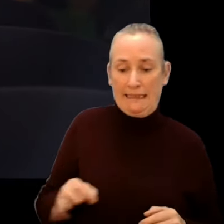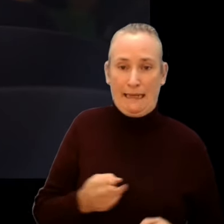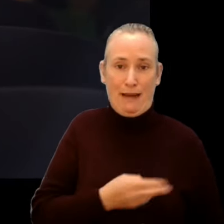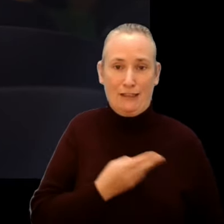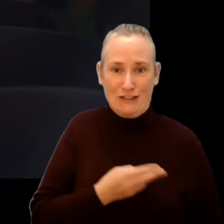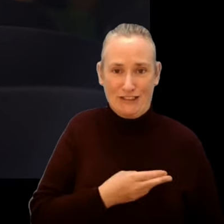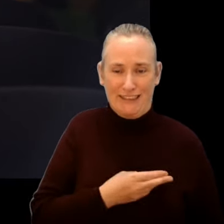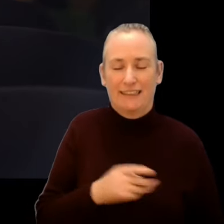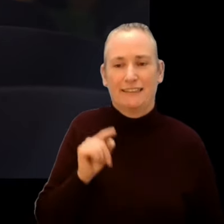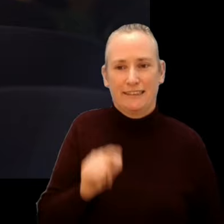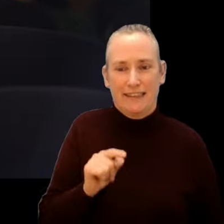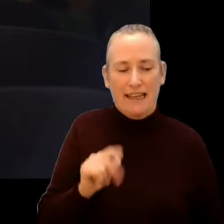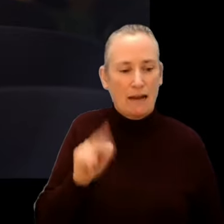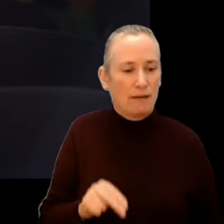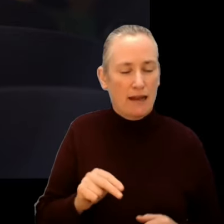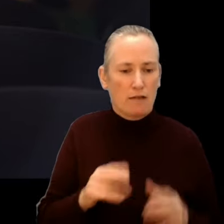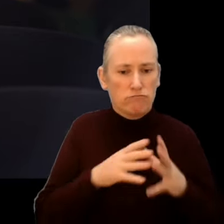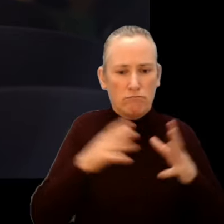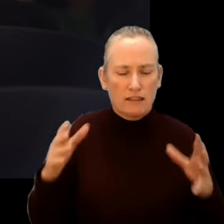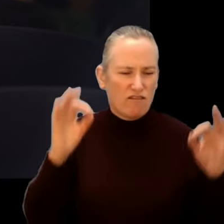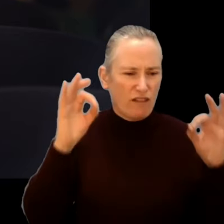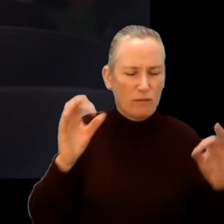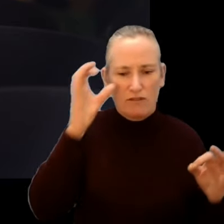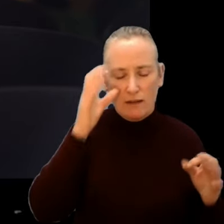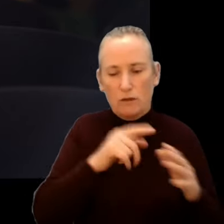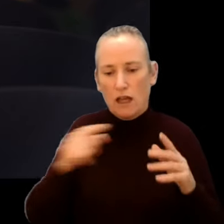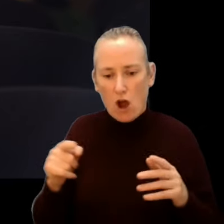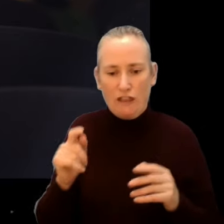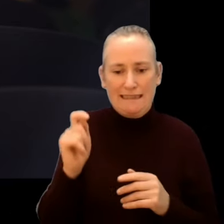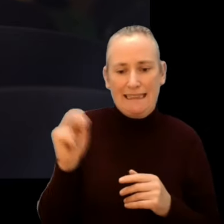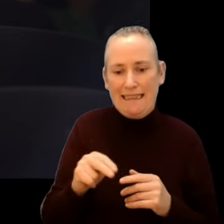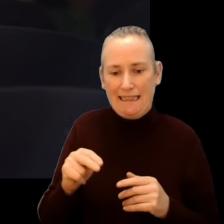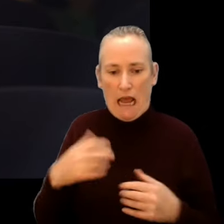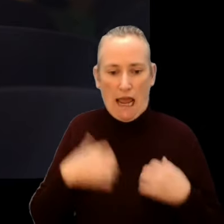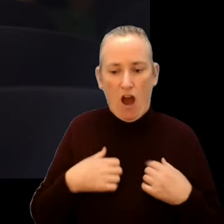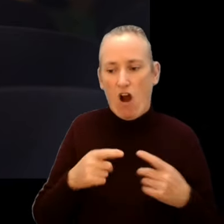A guilty pleasure can be a masterpiece, a teen classic or a B-movie with a cult following.